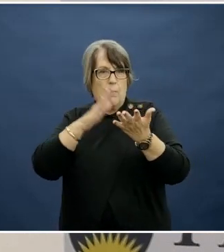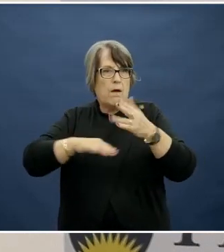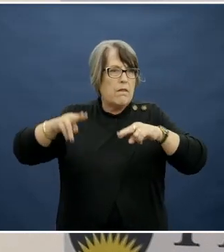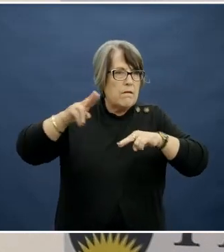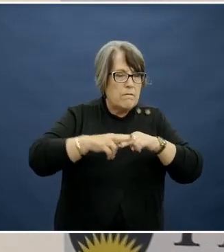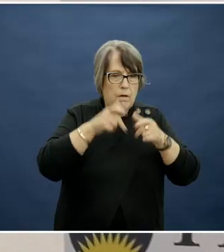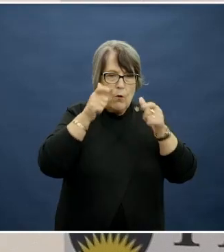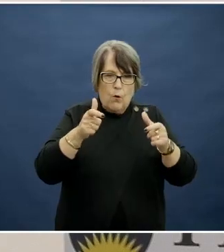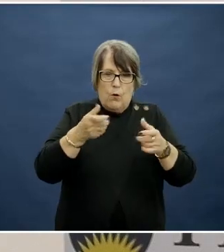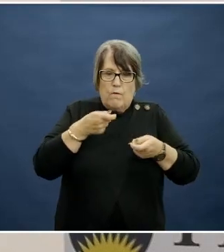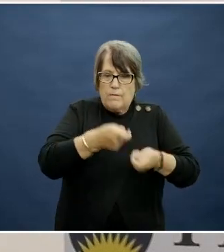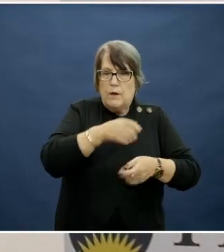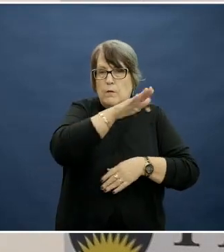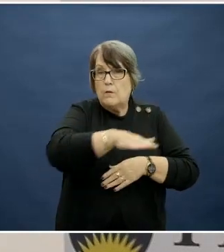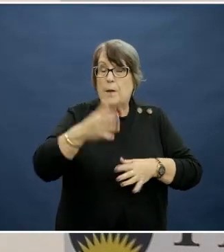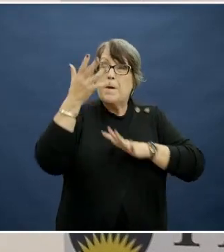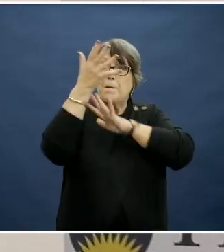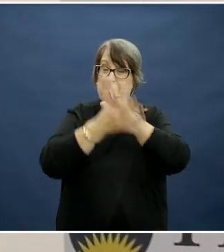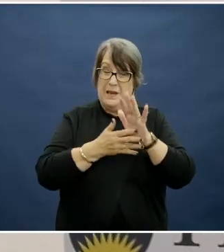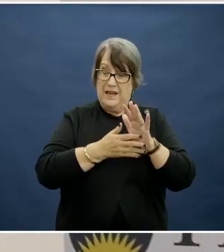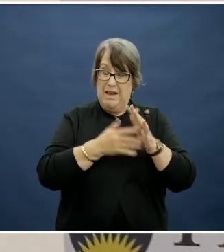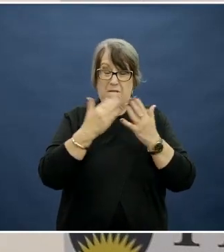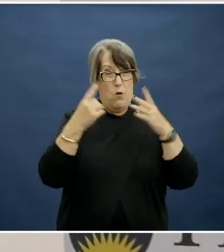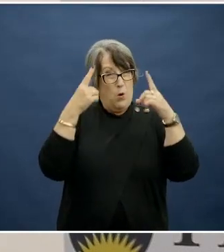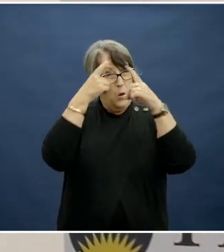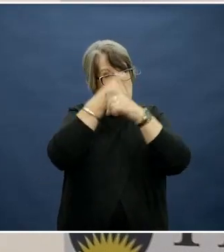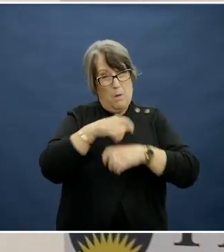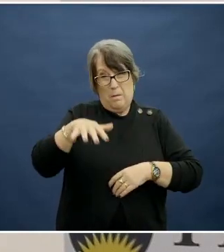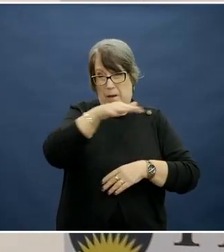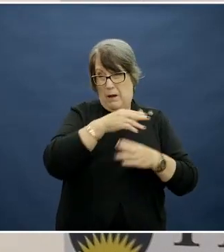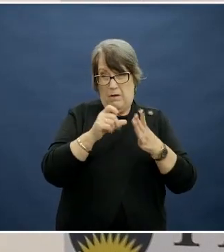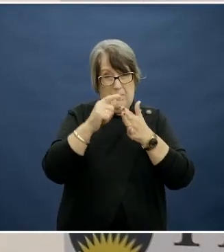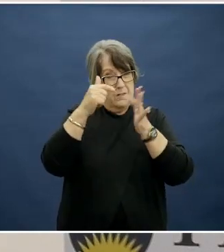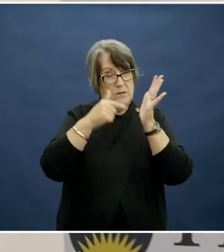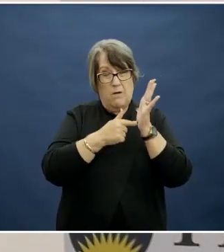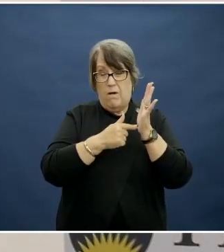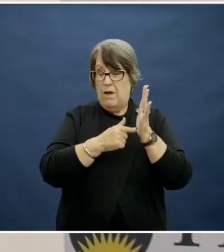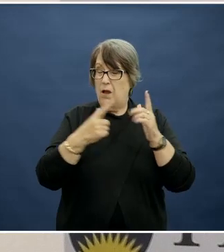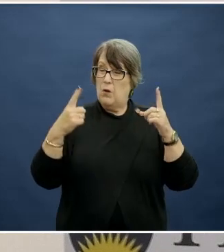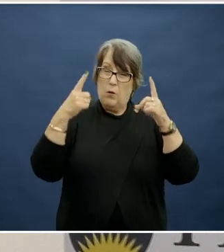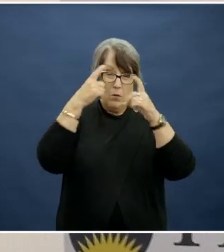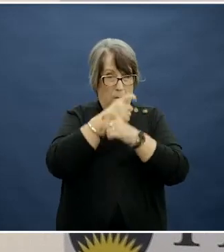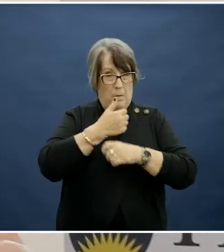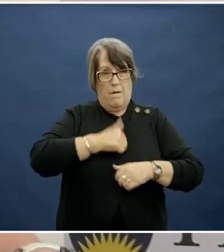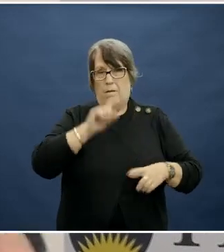children mean that this is a very complex area of diet and a complex behaviour to change.